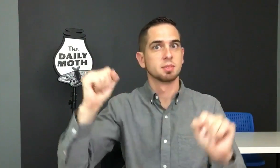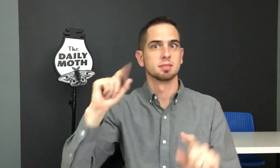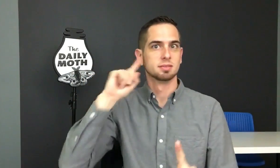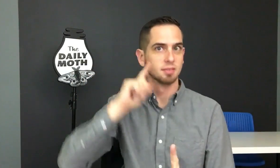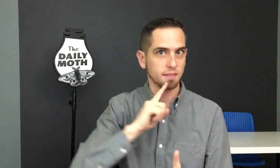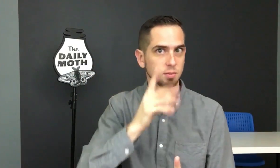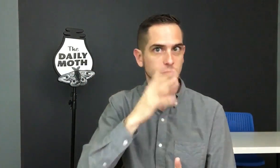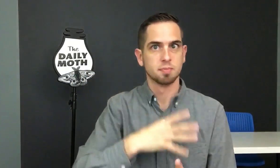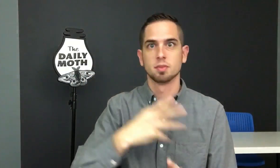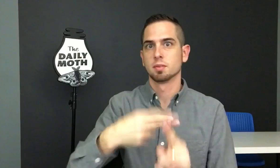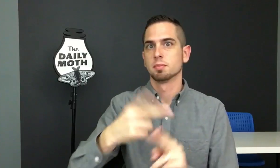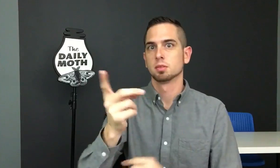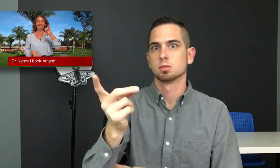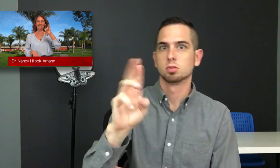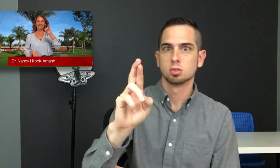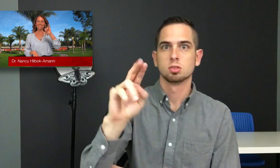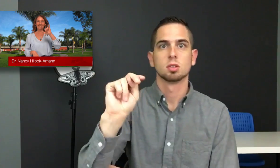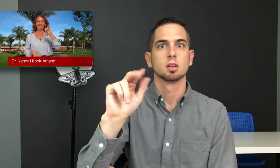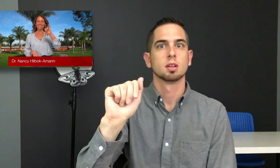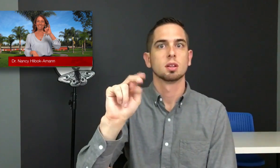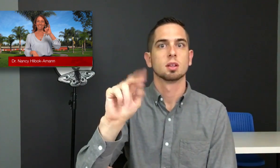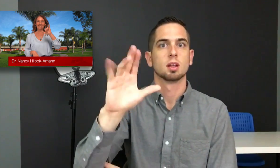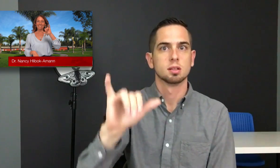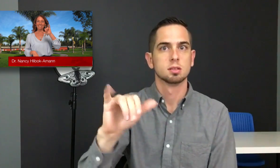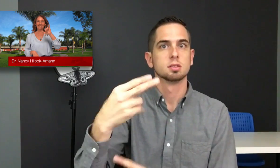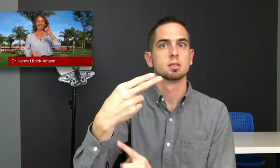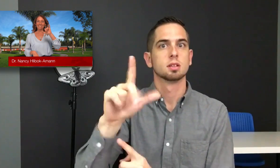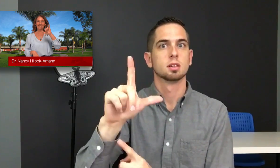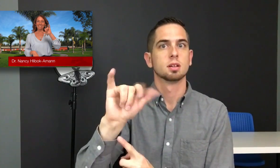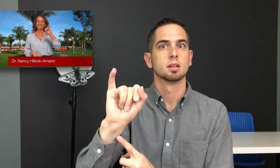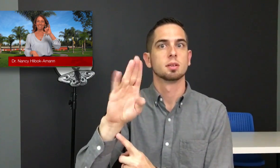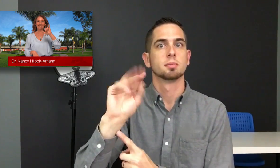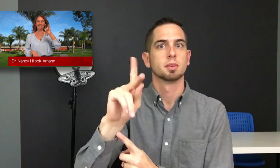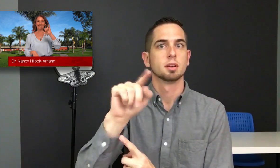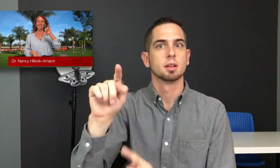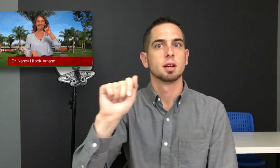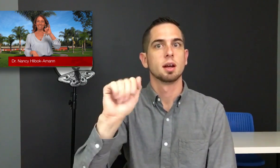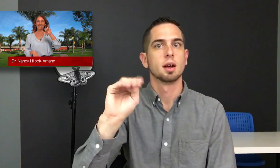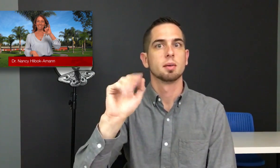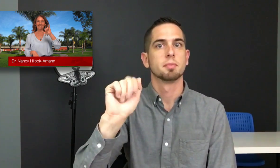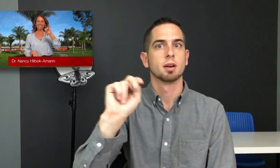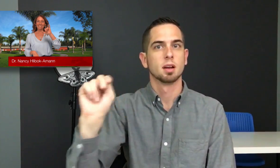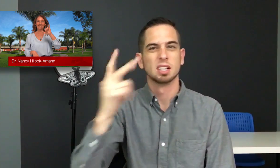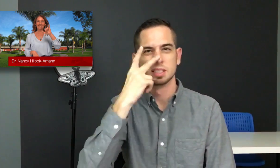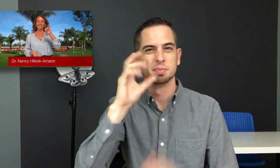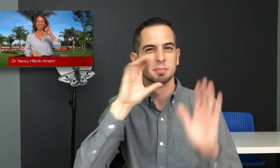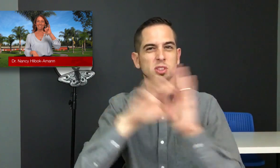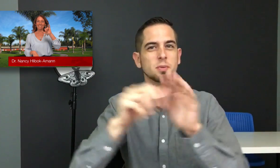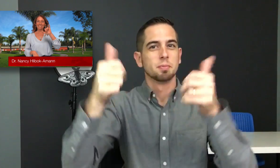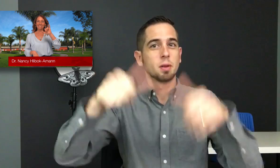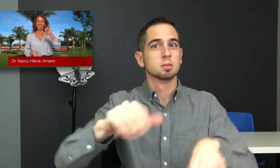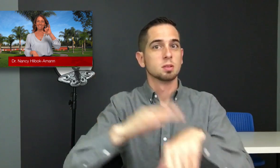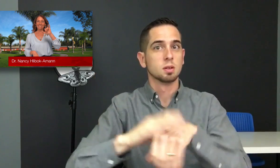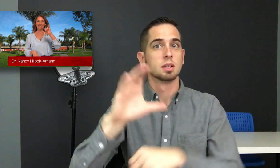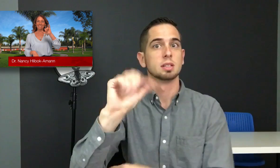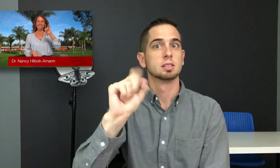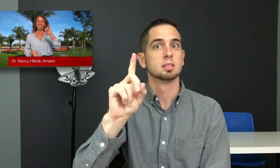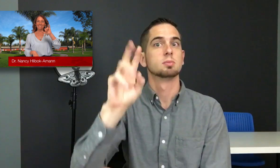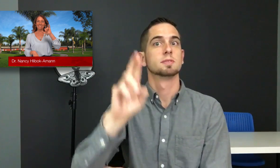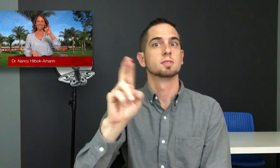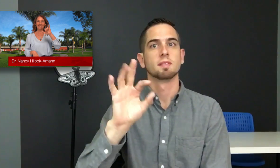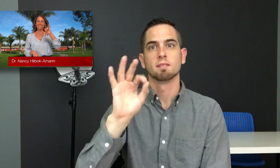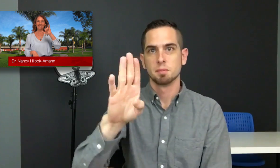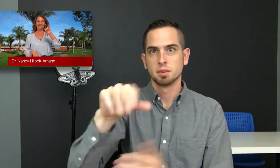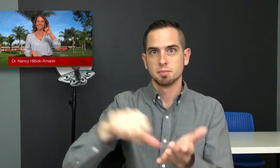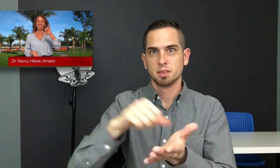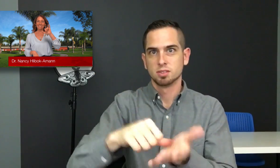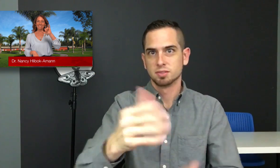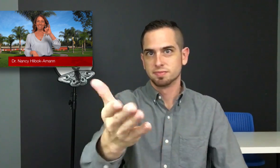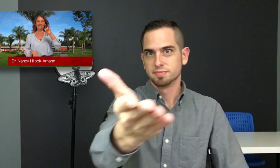a Deaf woman, Dr. Nancy Hlibok-Amann. Here is a picture posted on CSDR’s Facebook page